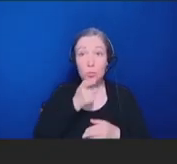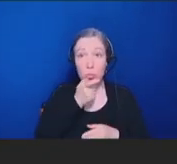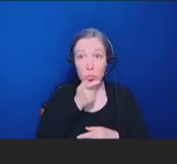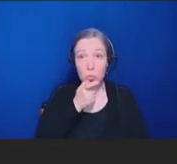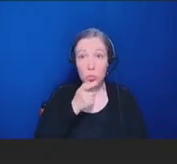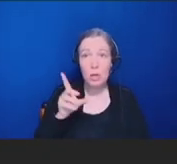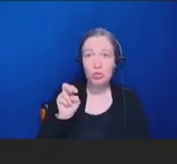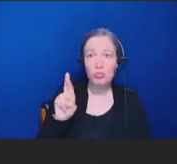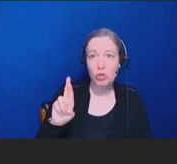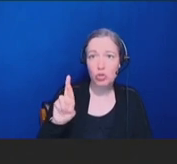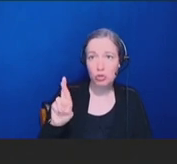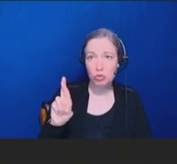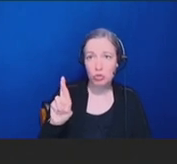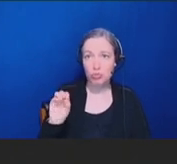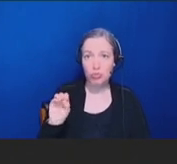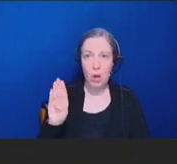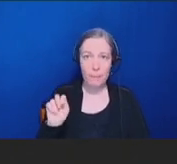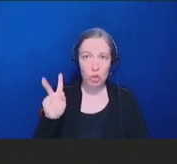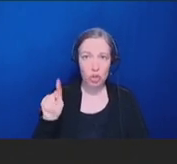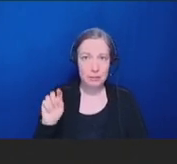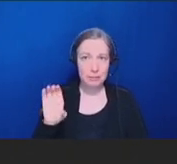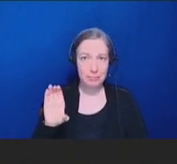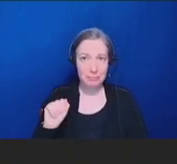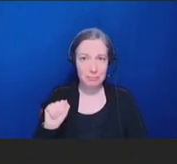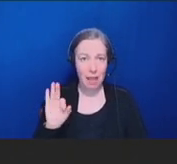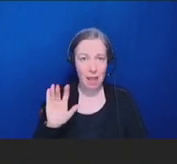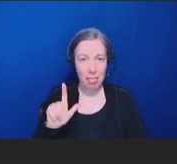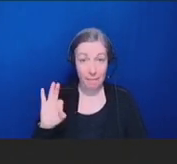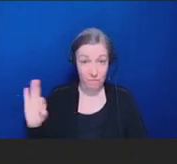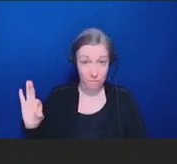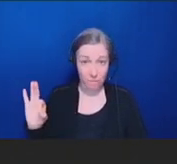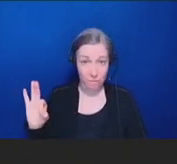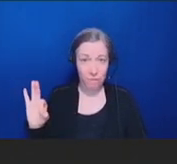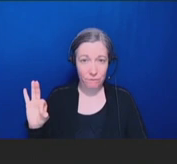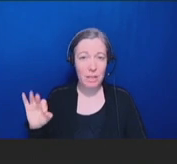a keynote presentation on promoting public health by combating misinformation.